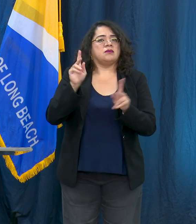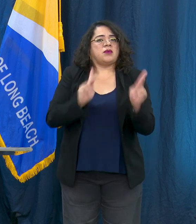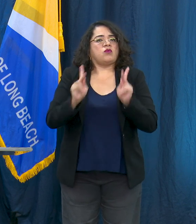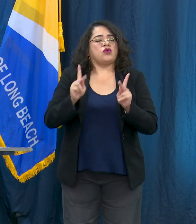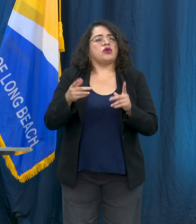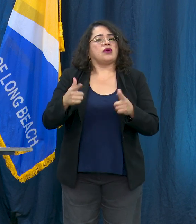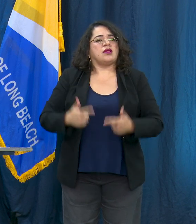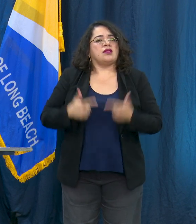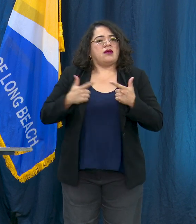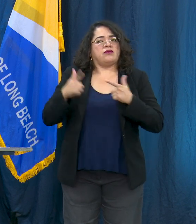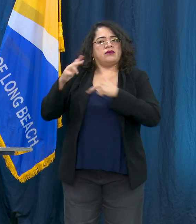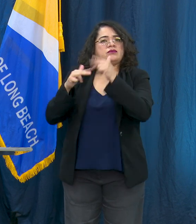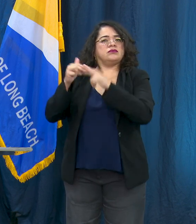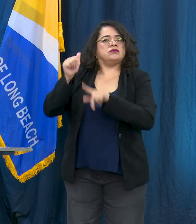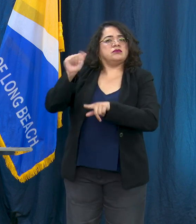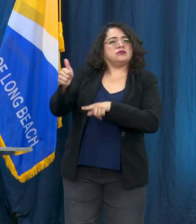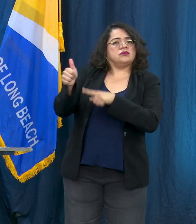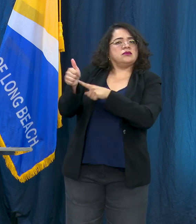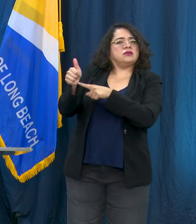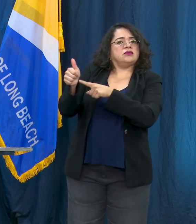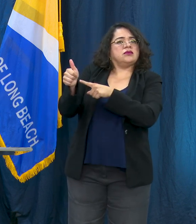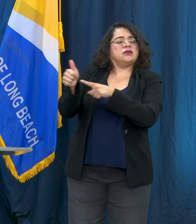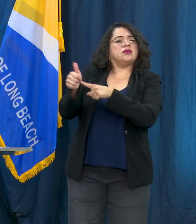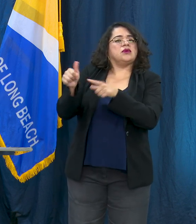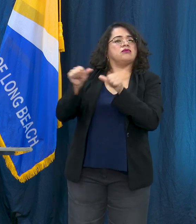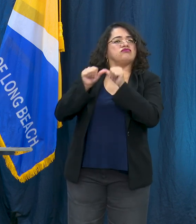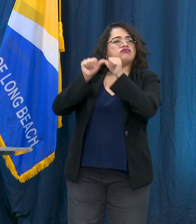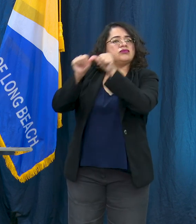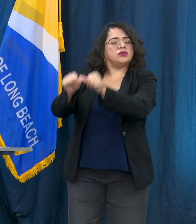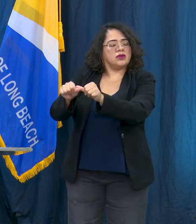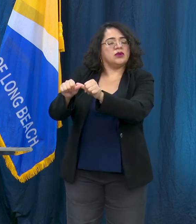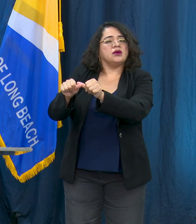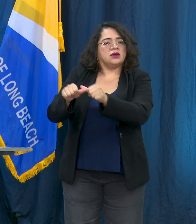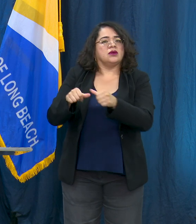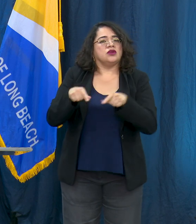unprecedented public health crisis. The city is also instituted a number of new